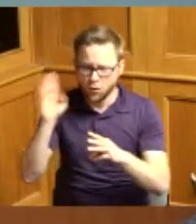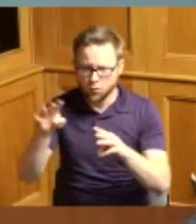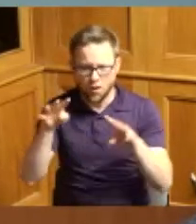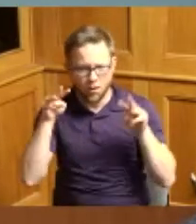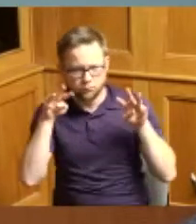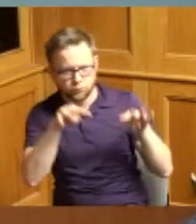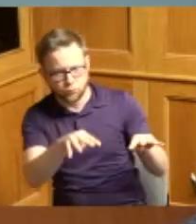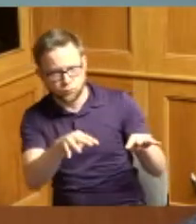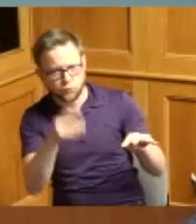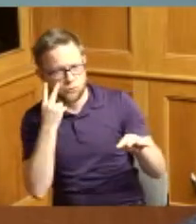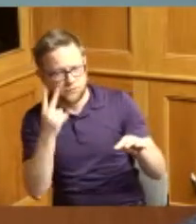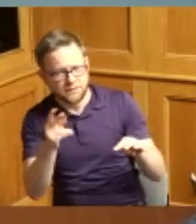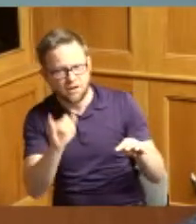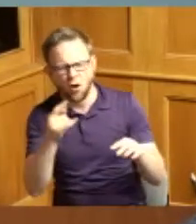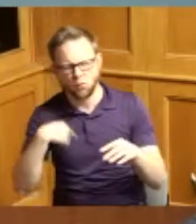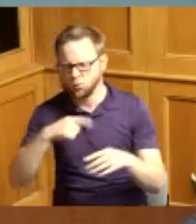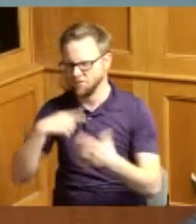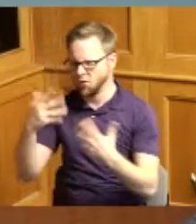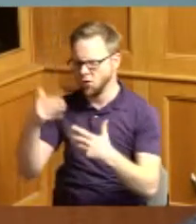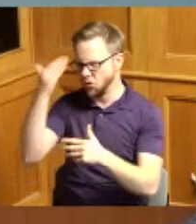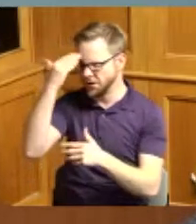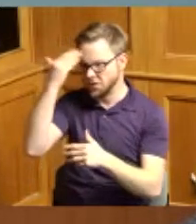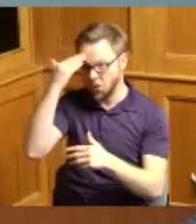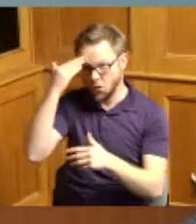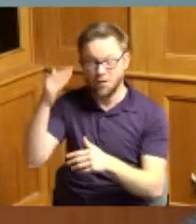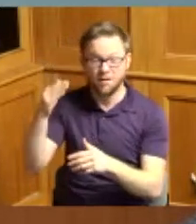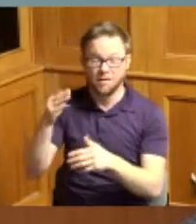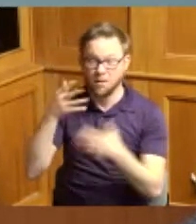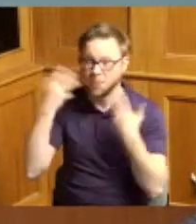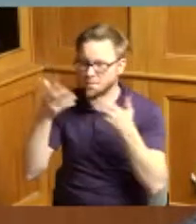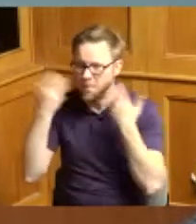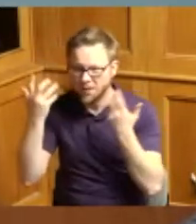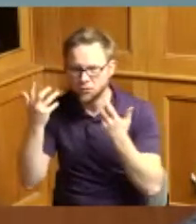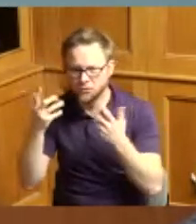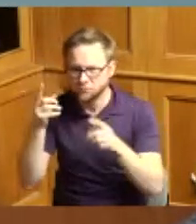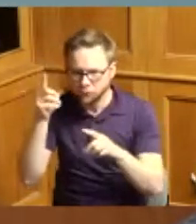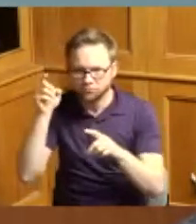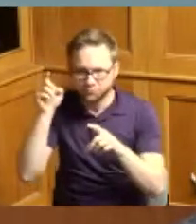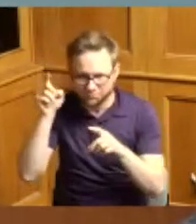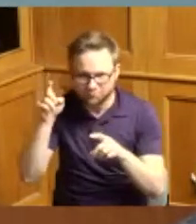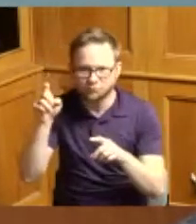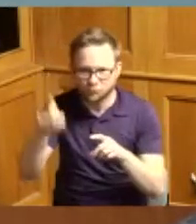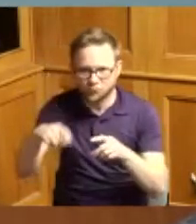out the Bengals throughout the season the team has shown us the power of hard work dedication